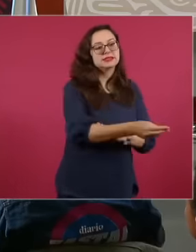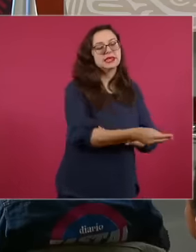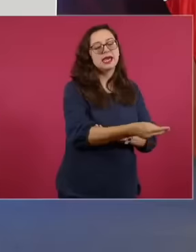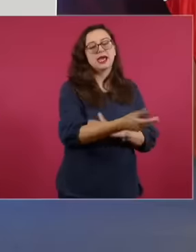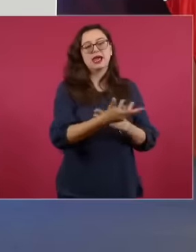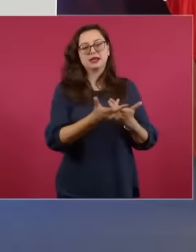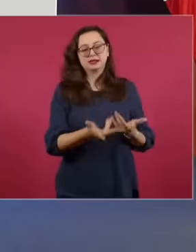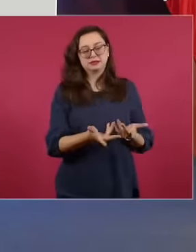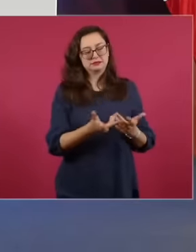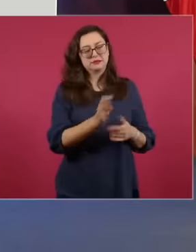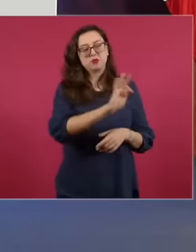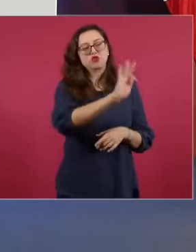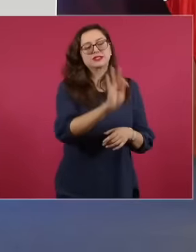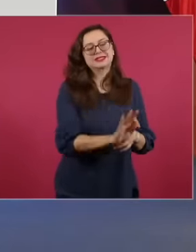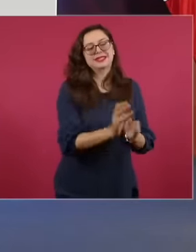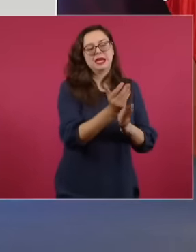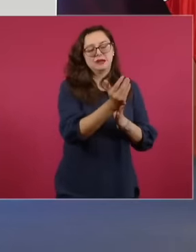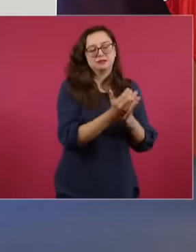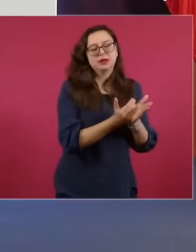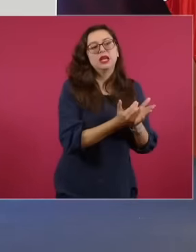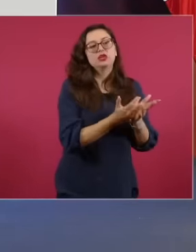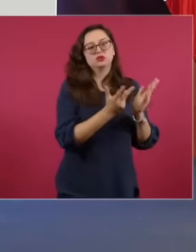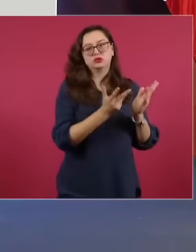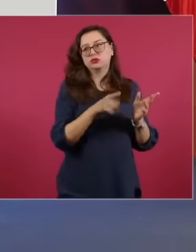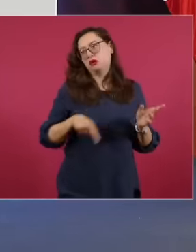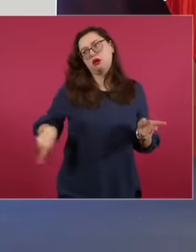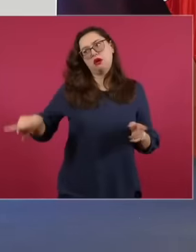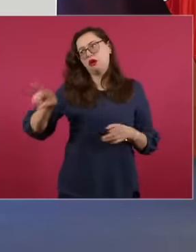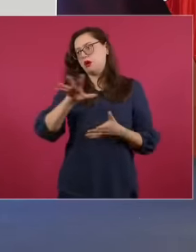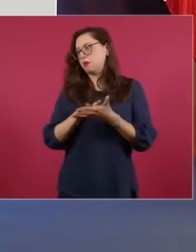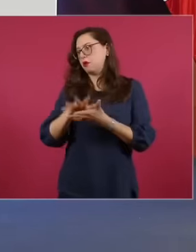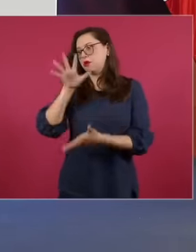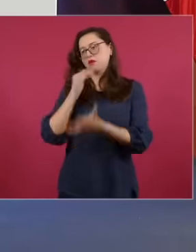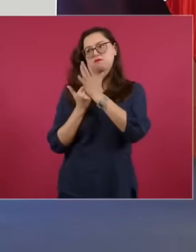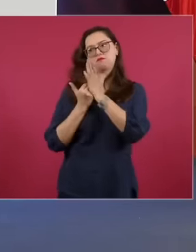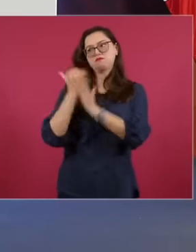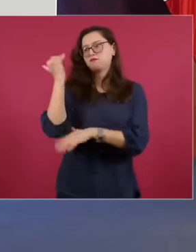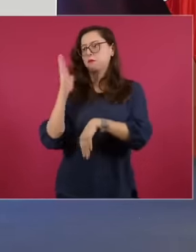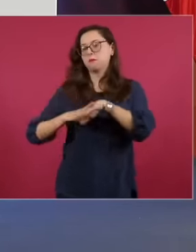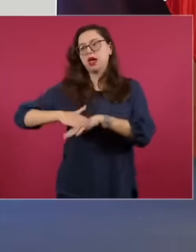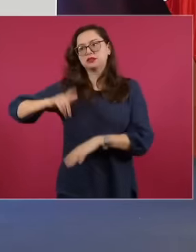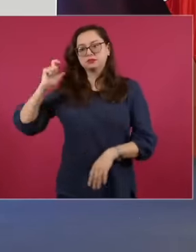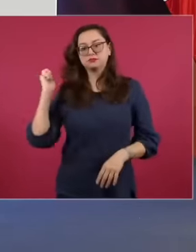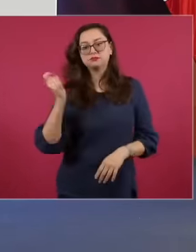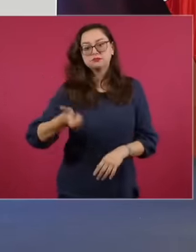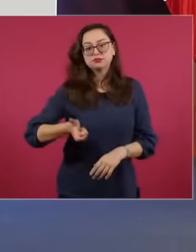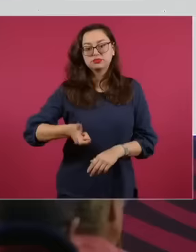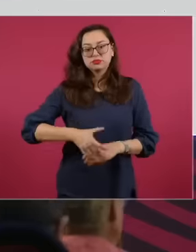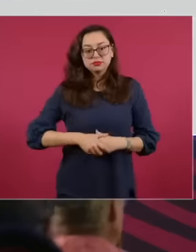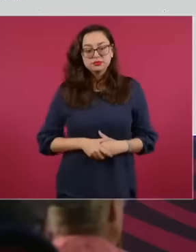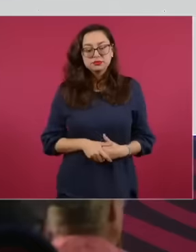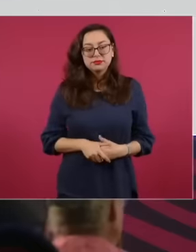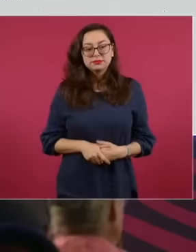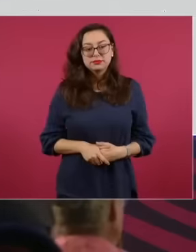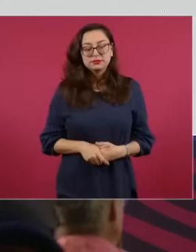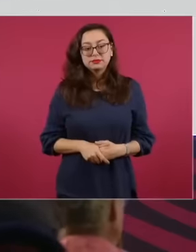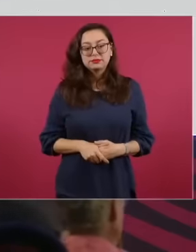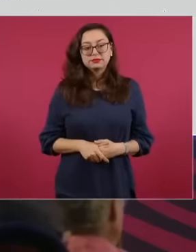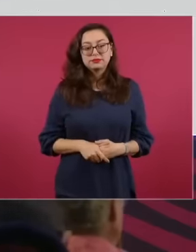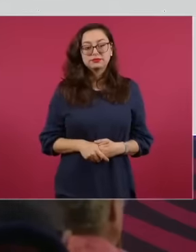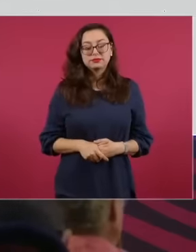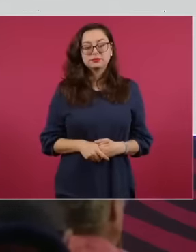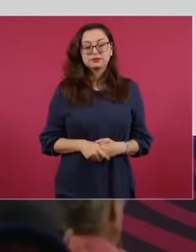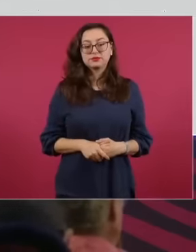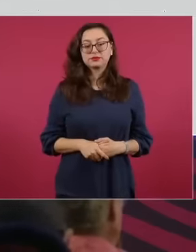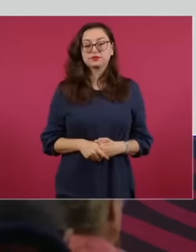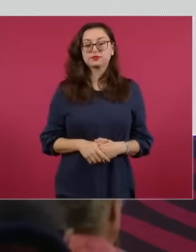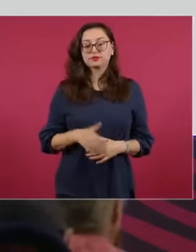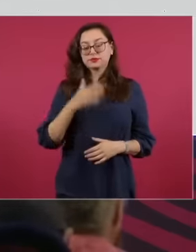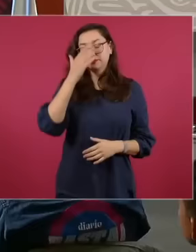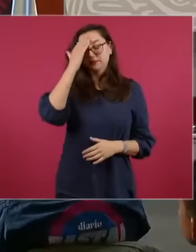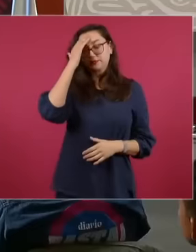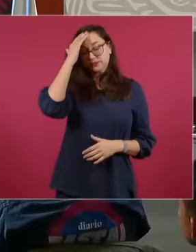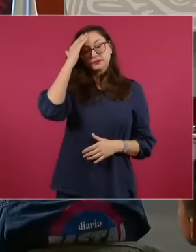fiscal incentives not in accordance with El Avance in the privatization of Mexican oil from the